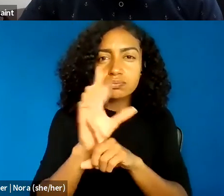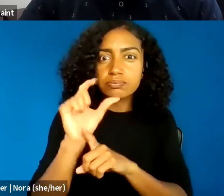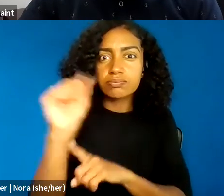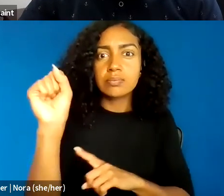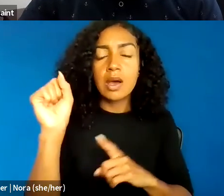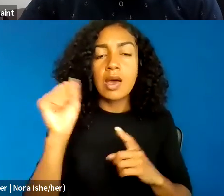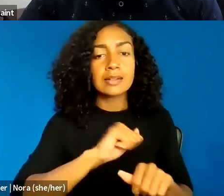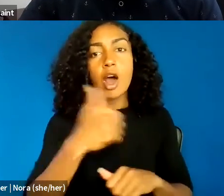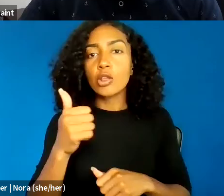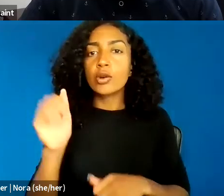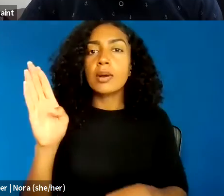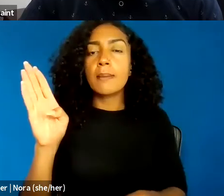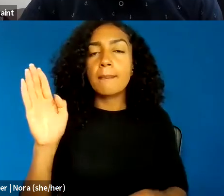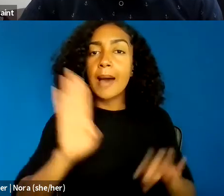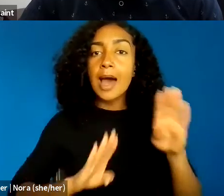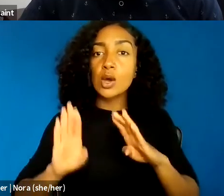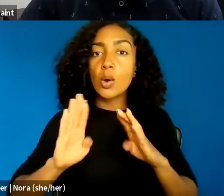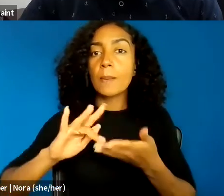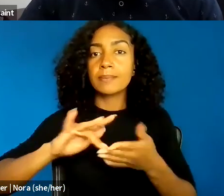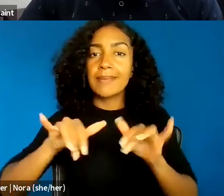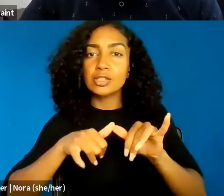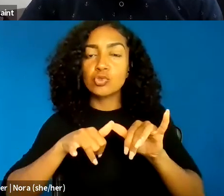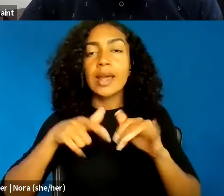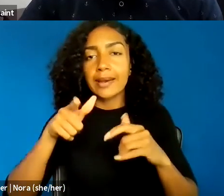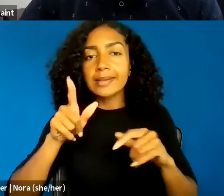Think of the likely instantaneous access to big data,